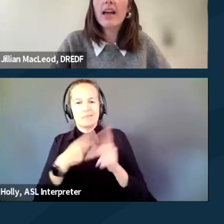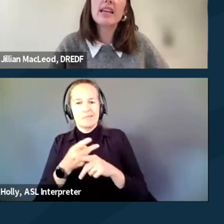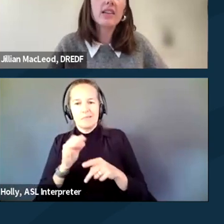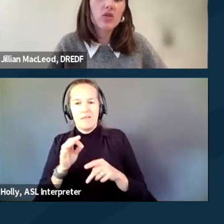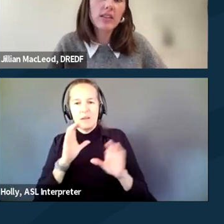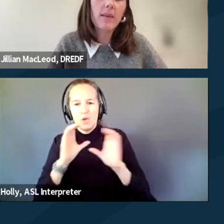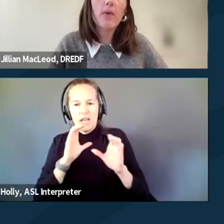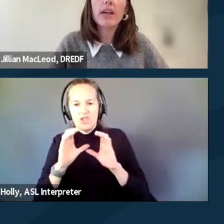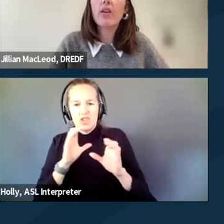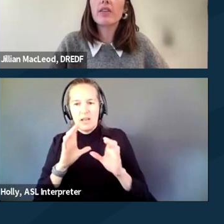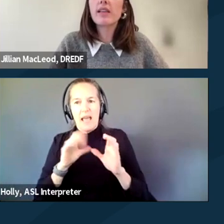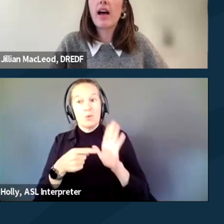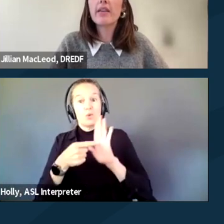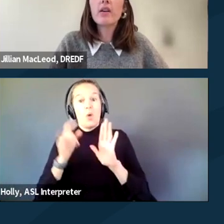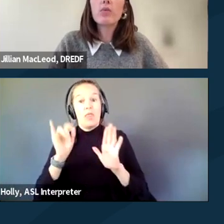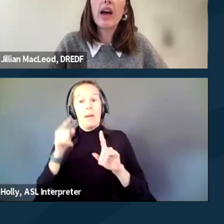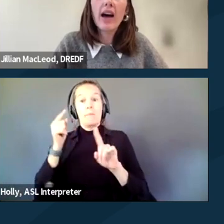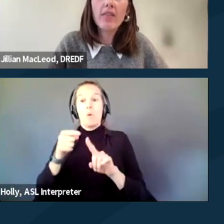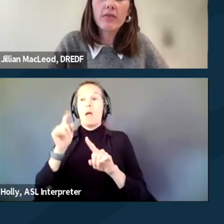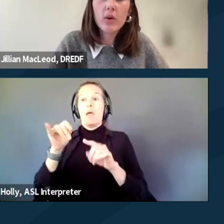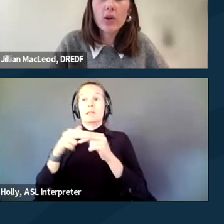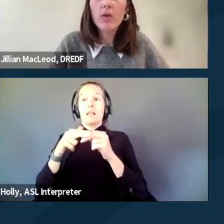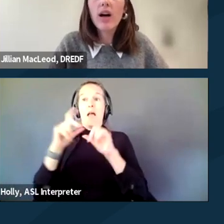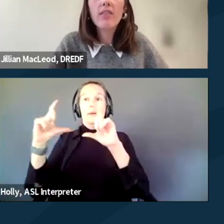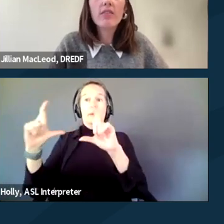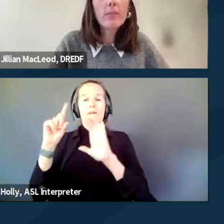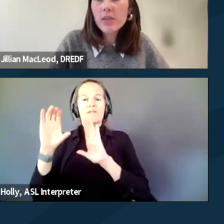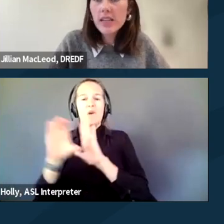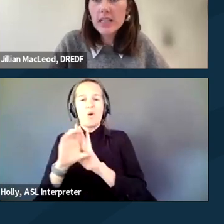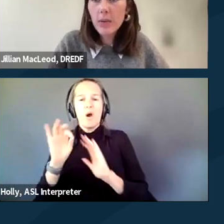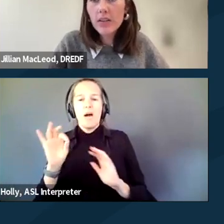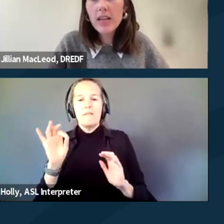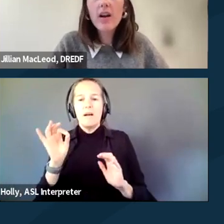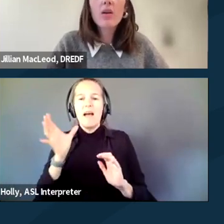And to illustrate that point on the slide, we have a photo of a femme presenting person